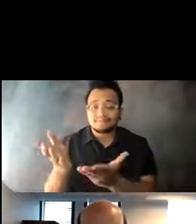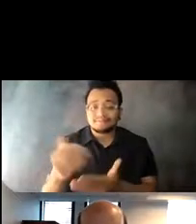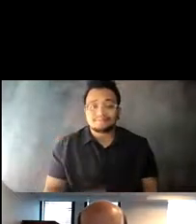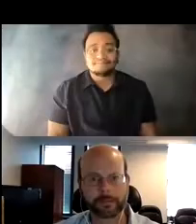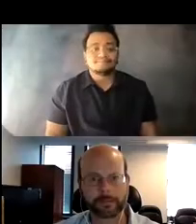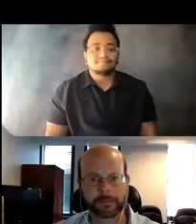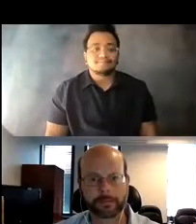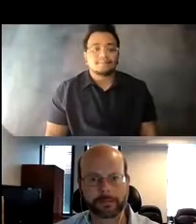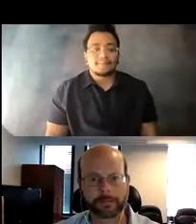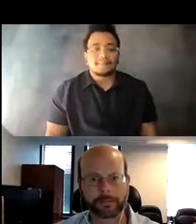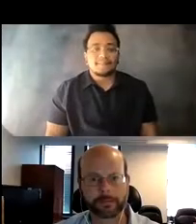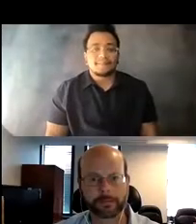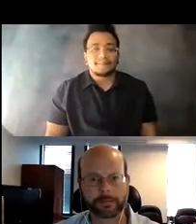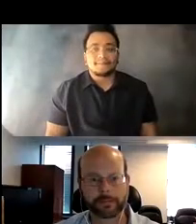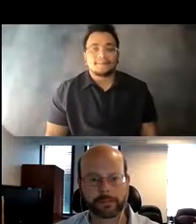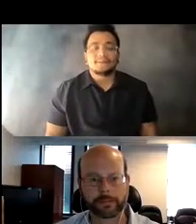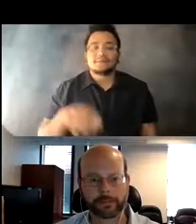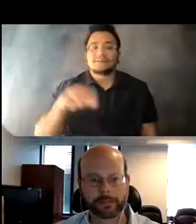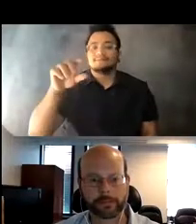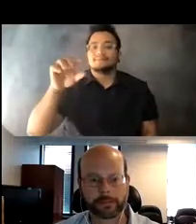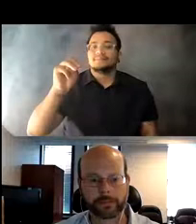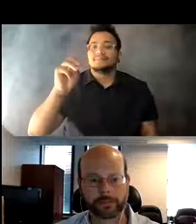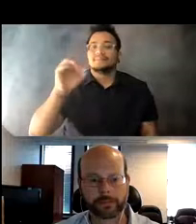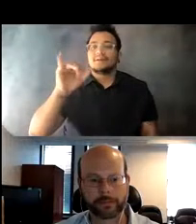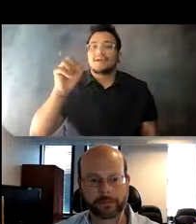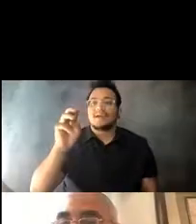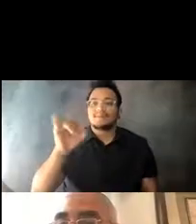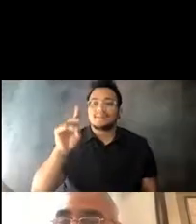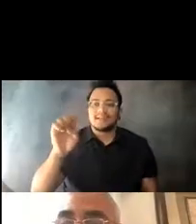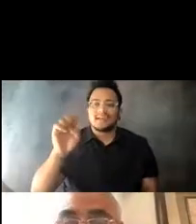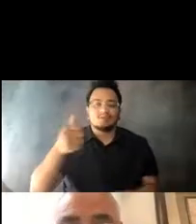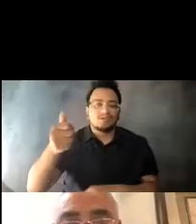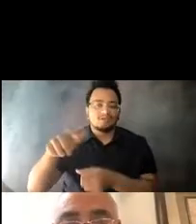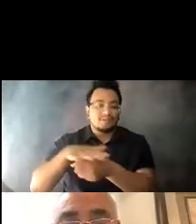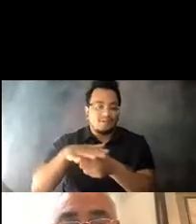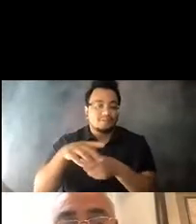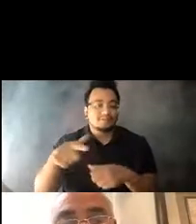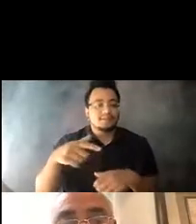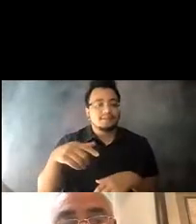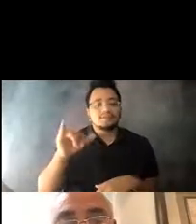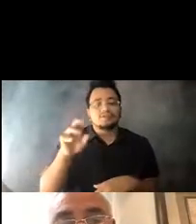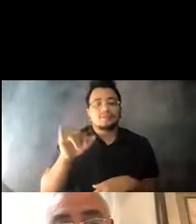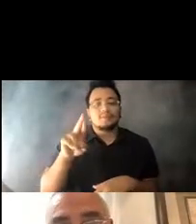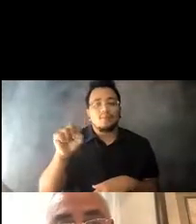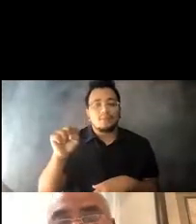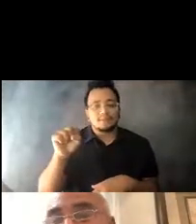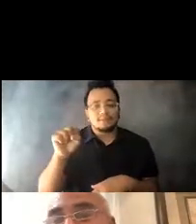14:34:20 >> Good afternoon, everyone. 14:34:28 My name is Jimmy Morales, chief operating officer for Miami-Dade county and the interim